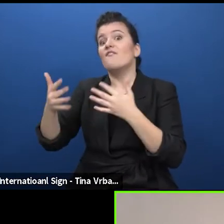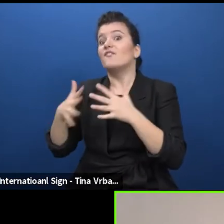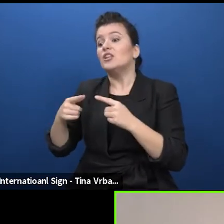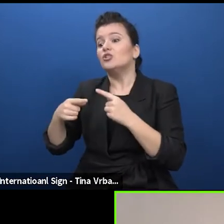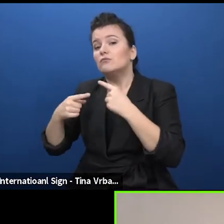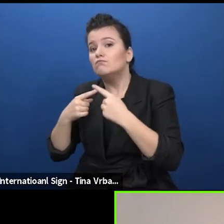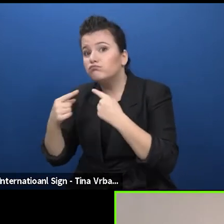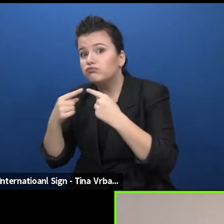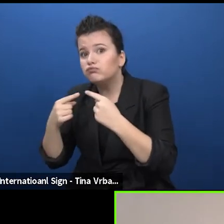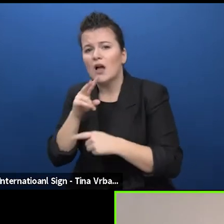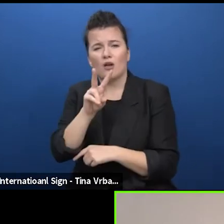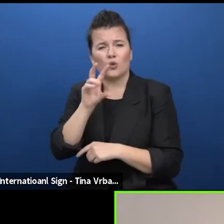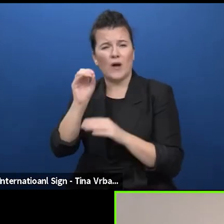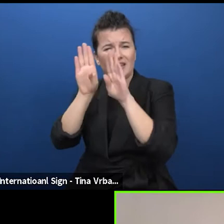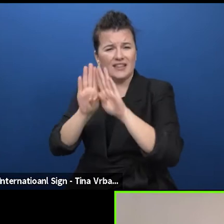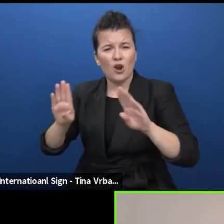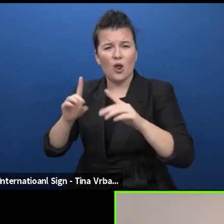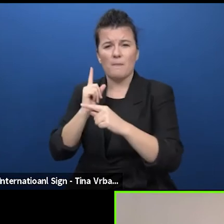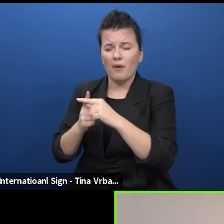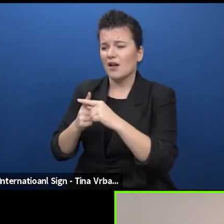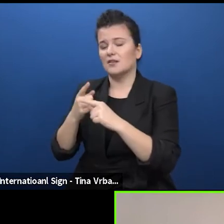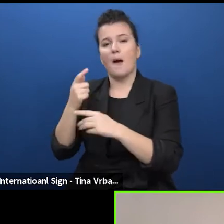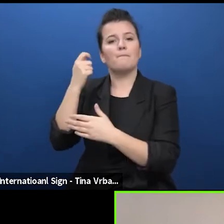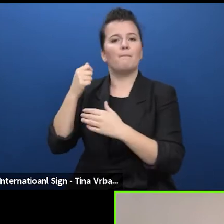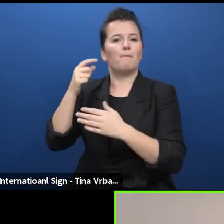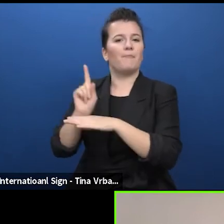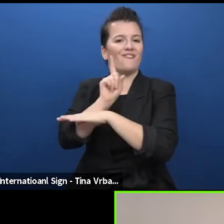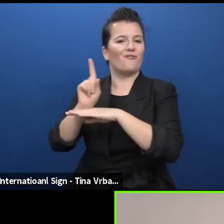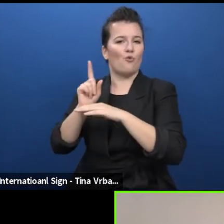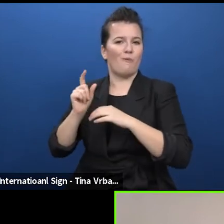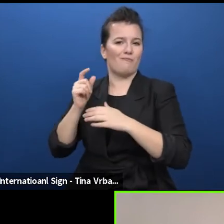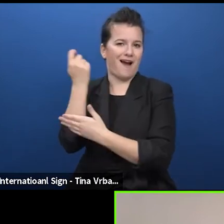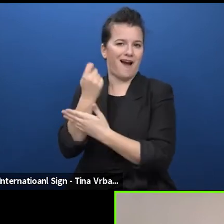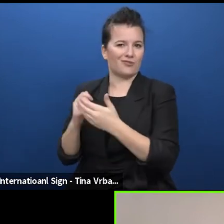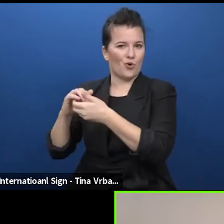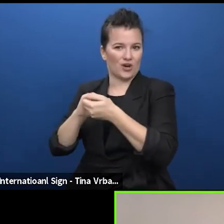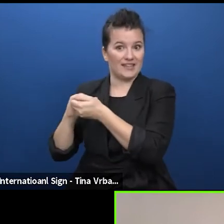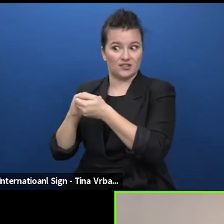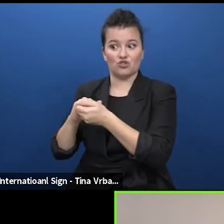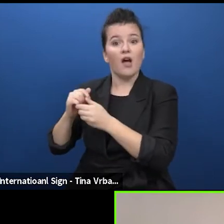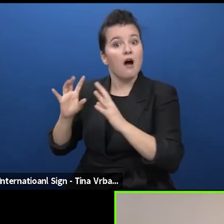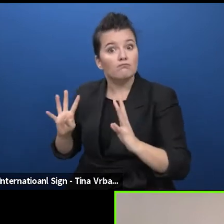theatre and performing arts organizations who have agreed on the most urgent questions to tackle